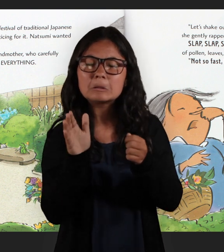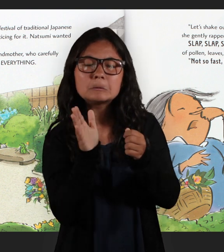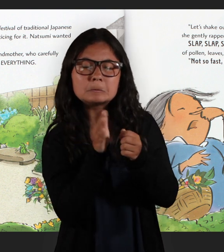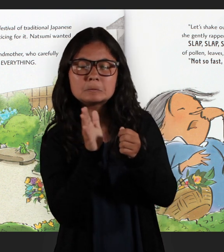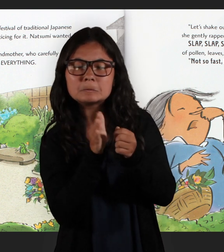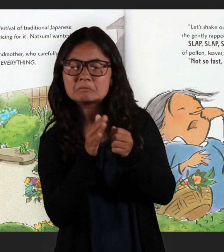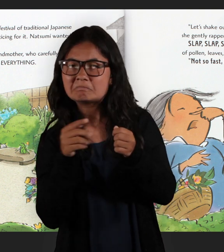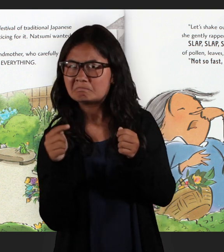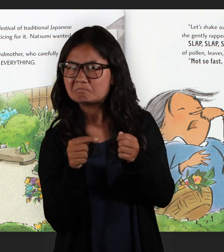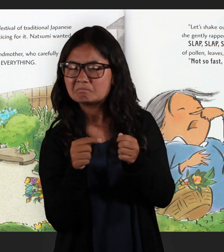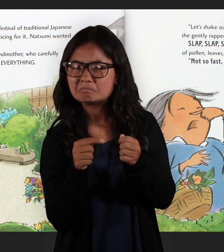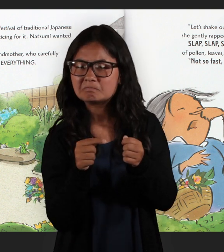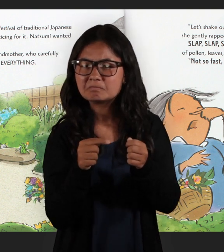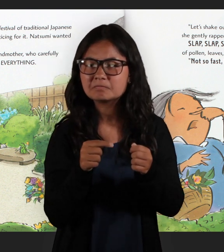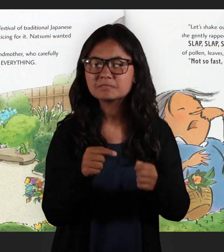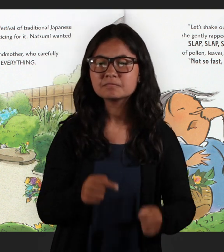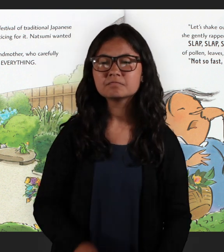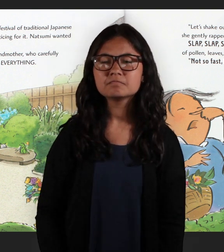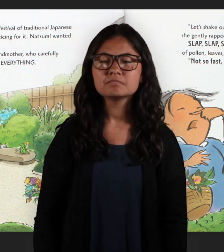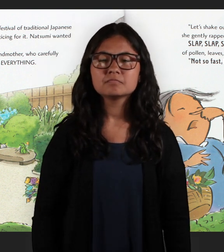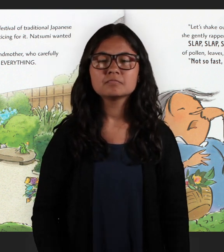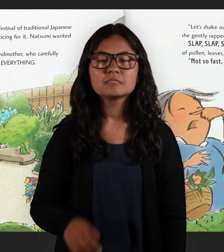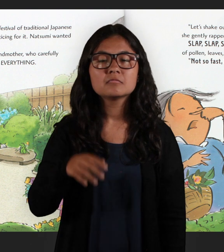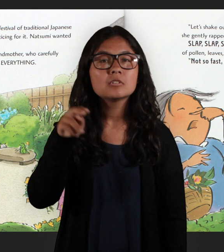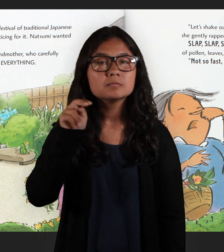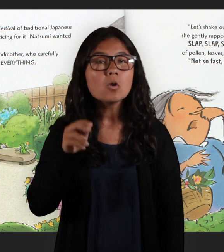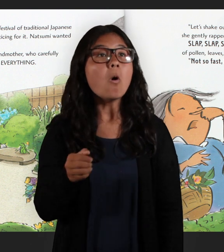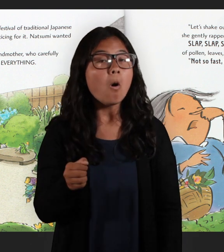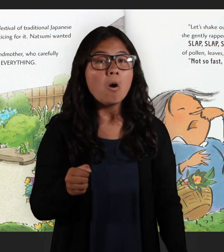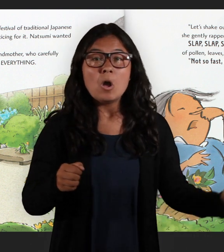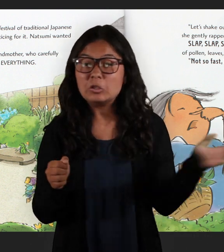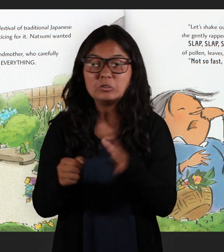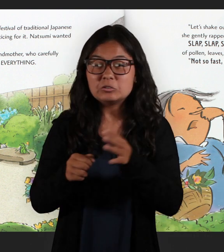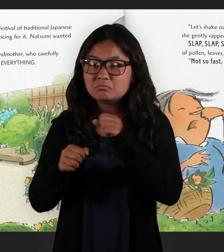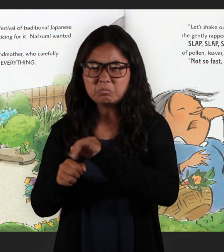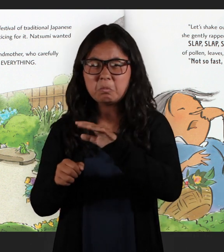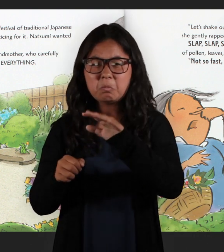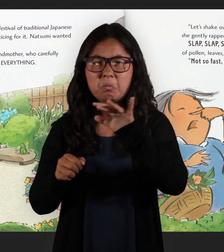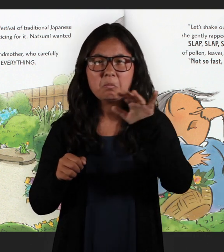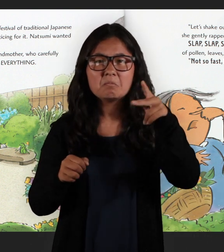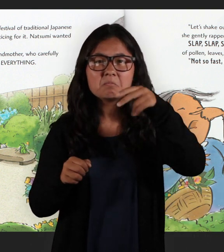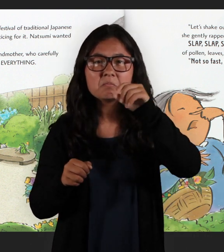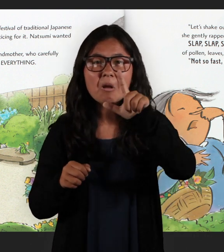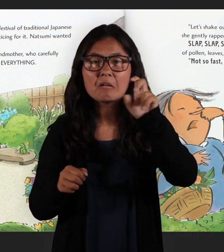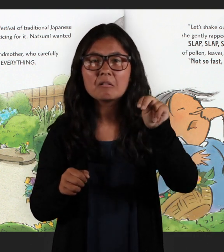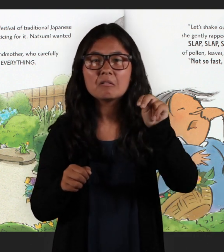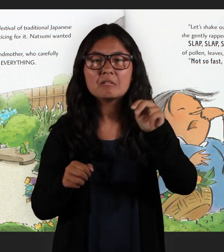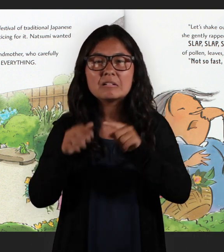the stems against her cupped palm. "Like this." SLAP, SLAP, SLAP! Natsumi whipped her bouquet